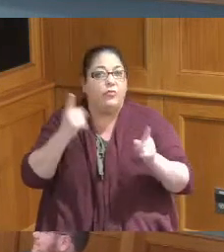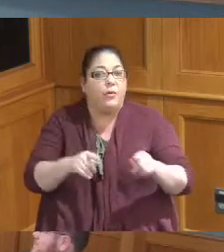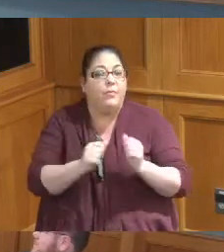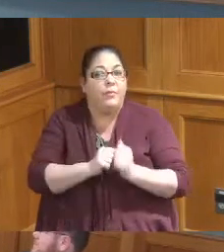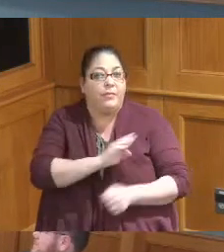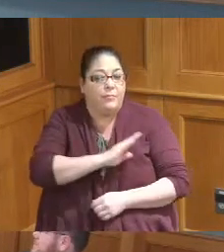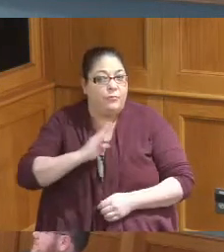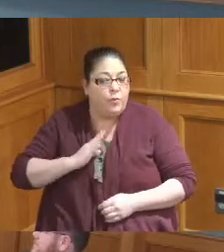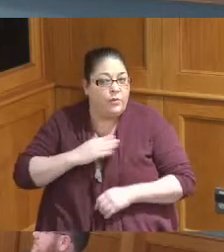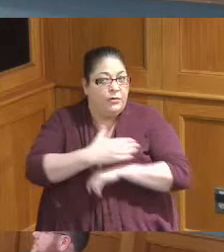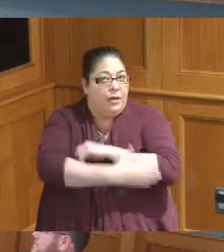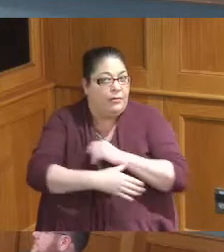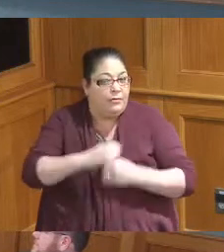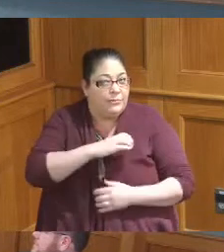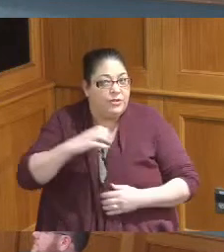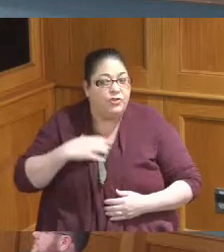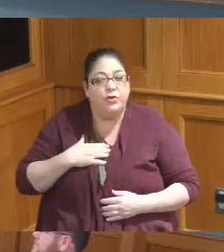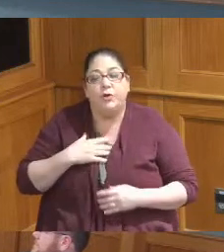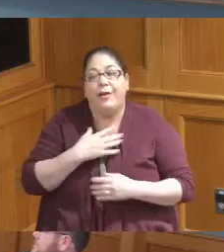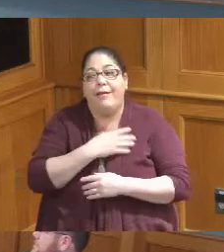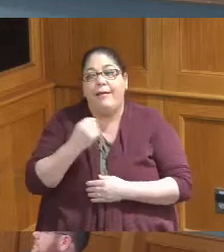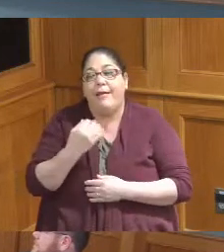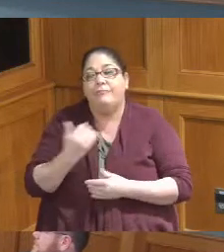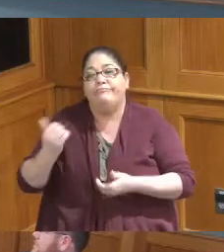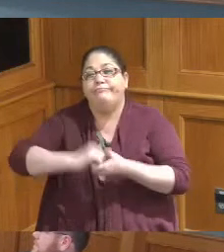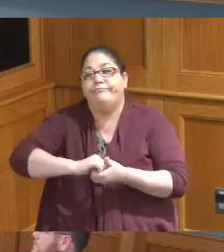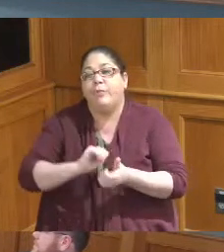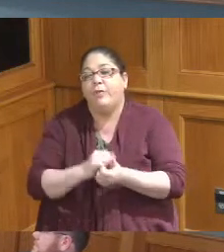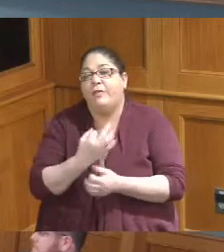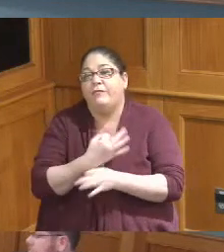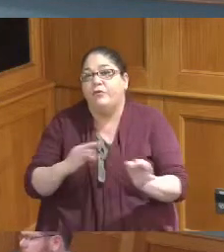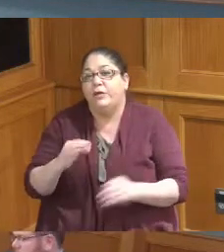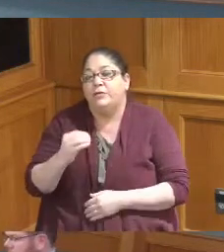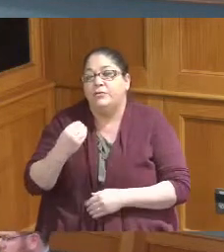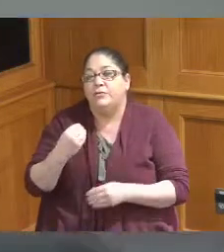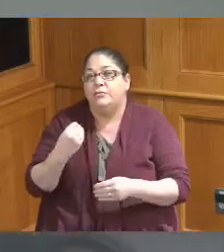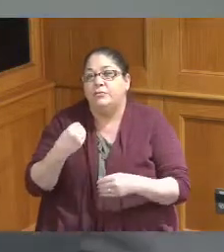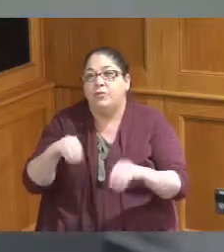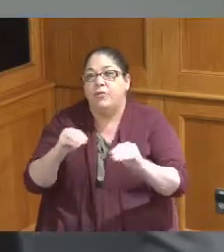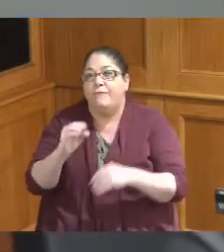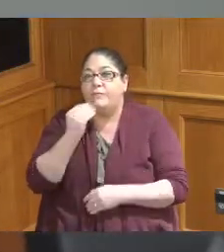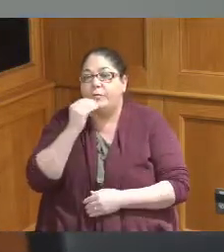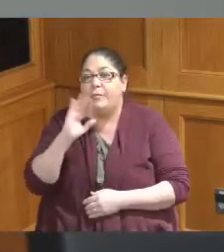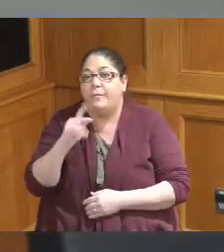County Commissioners and the Freestore Foodbank this is the emergency financial assistance to